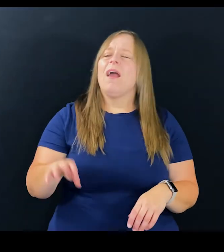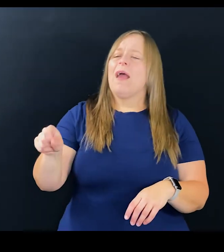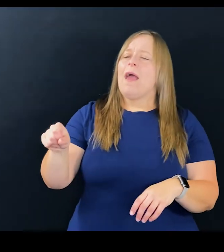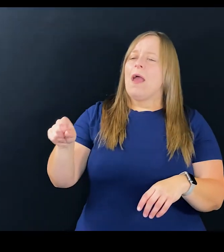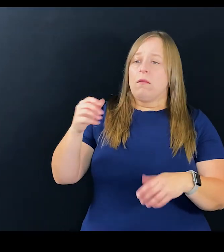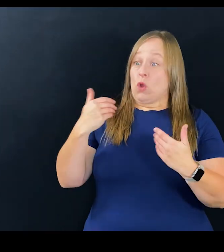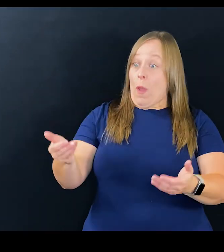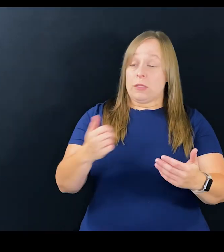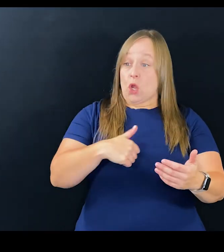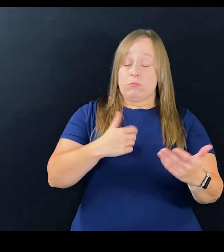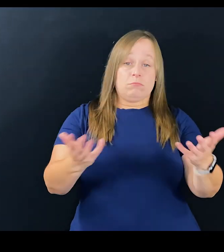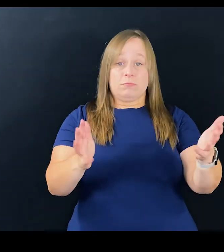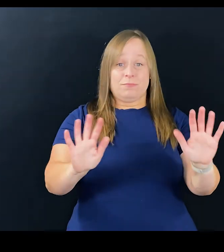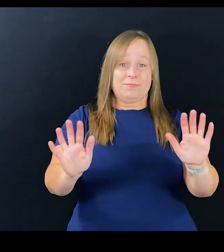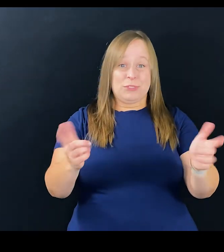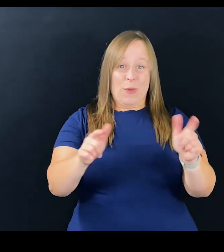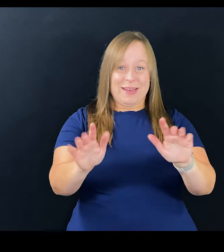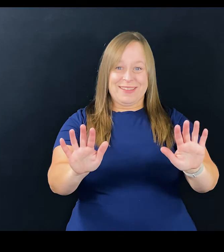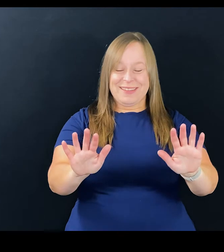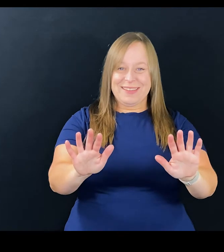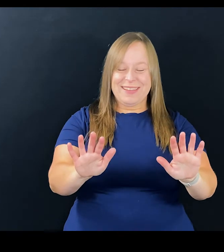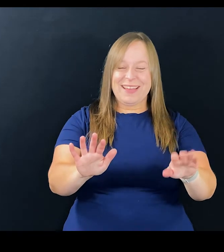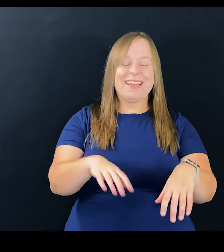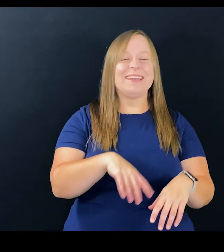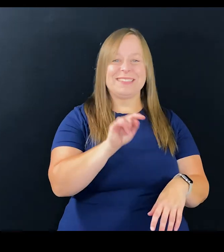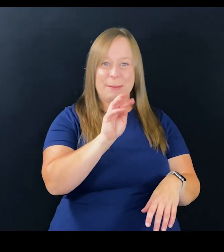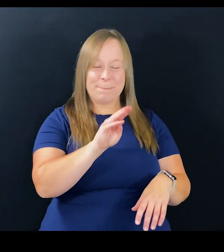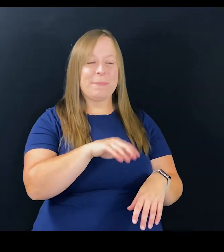Yeah. You know- - Go ahead. Sorry, no, go ahead.